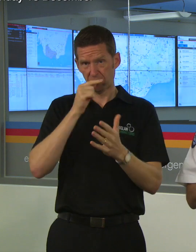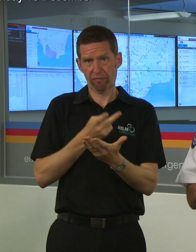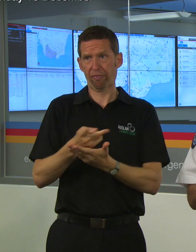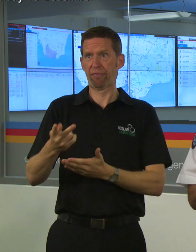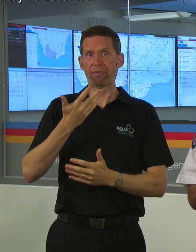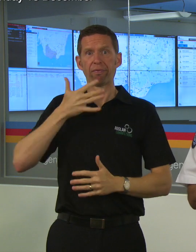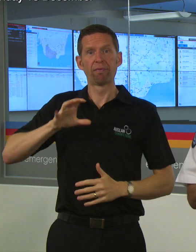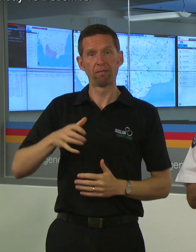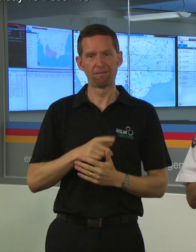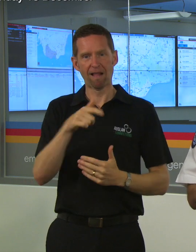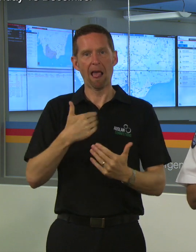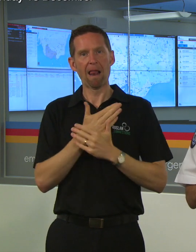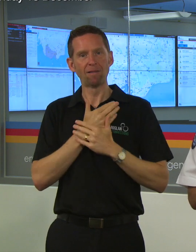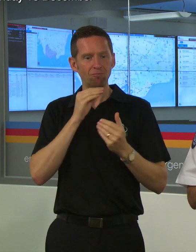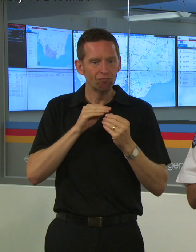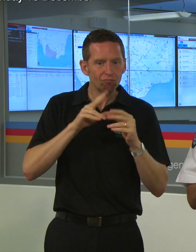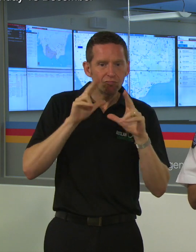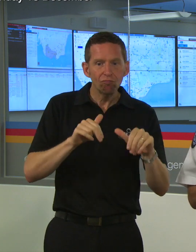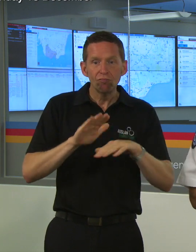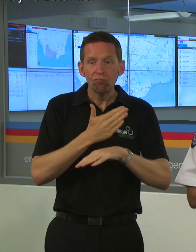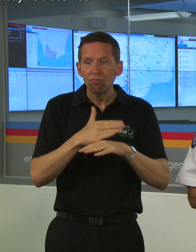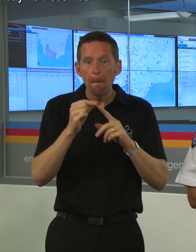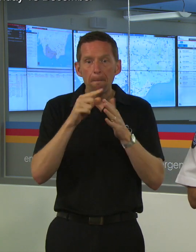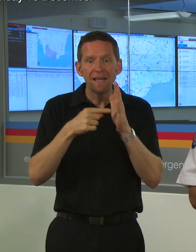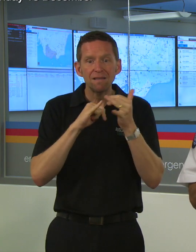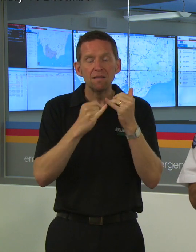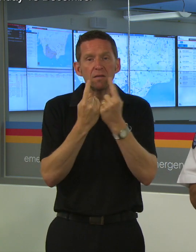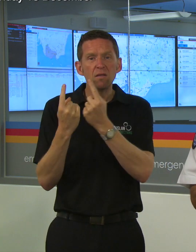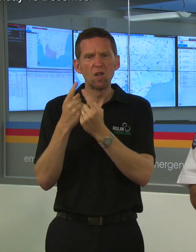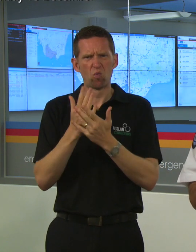that we love and we care for are very much part of our lives, so